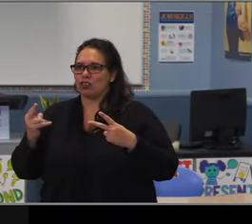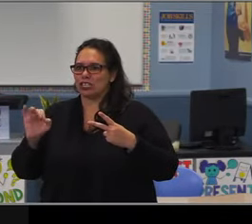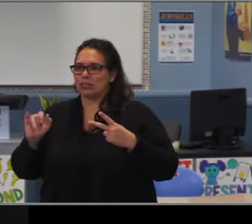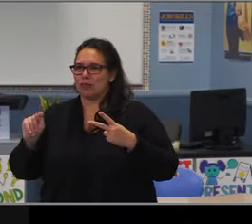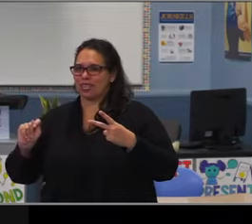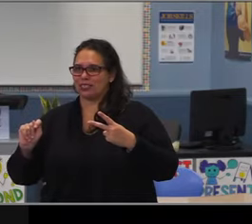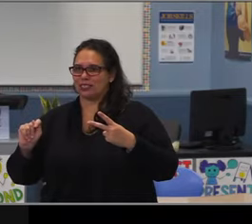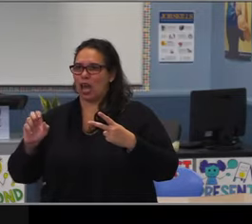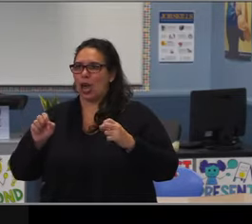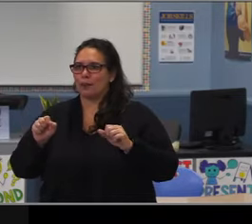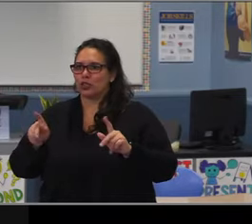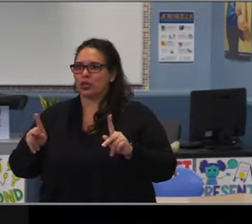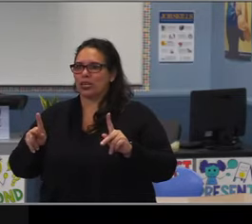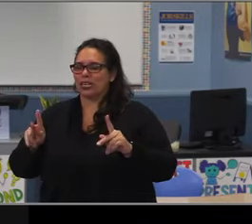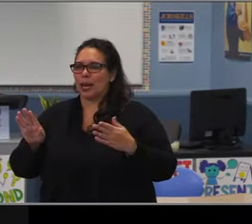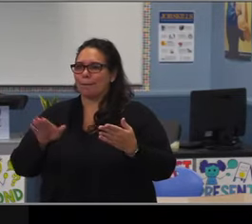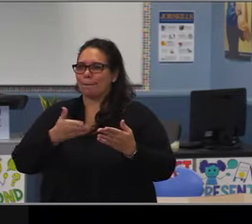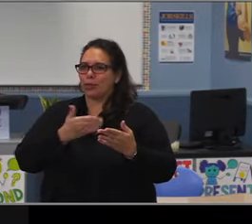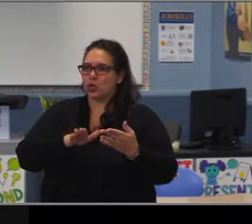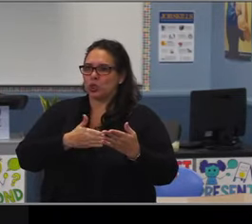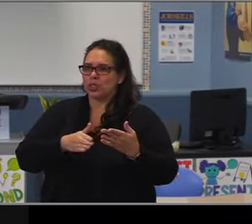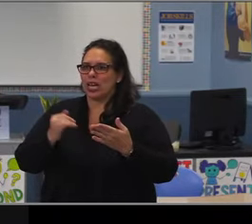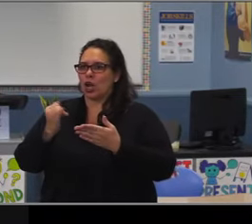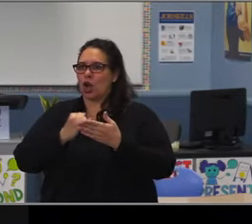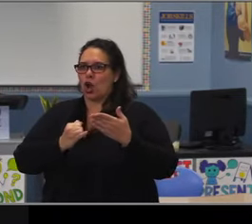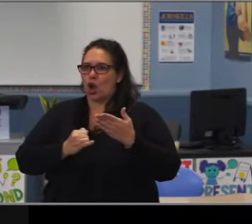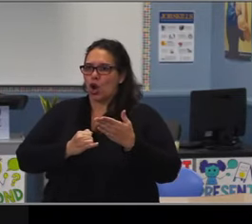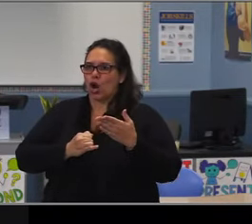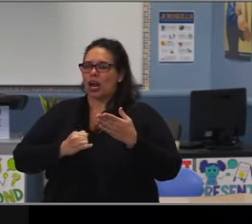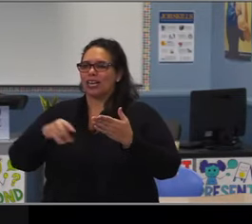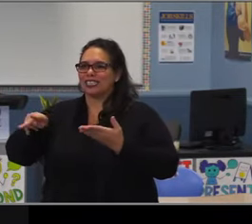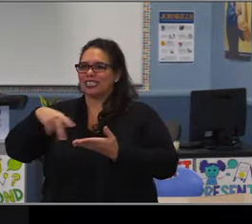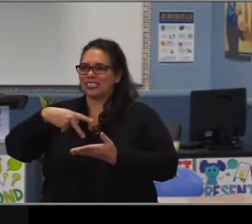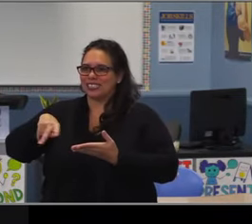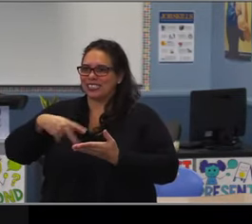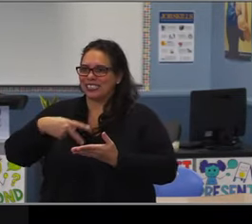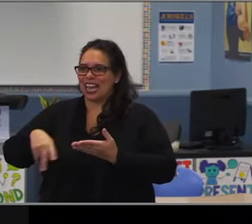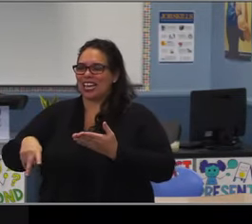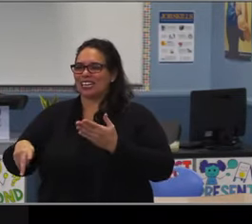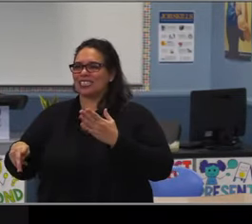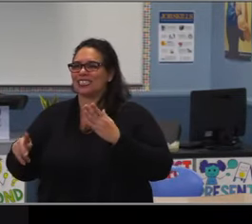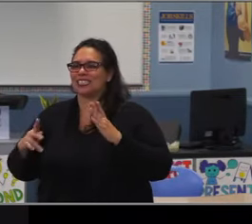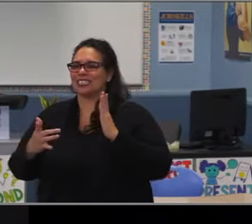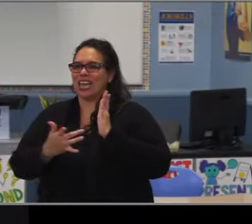how do we provide that additional elective offerings across all of our K-8 schools?